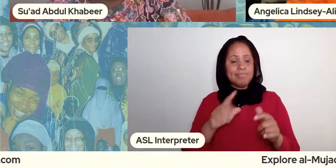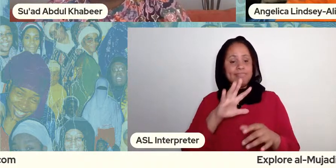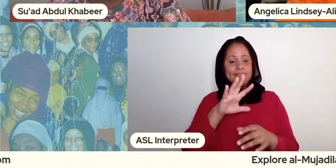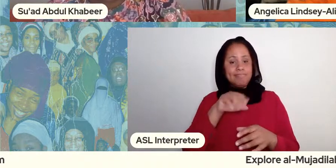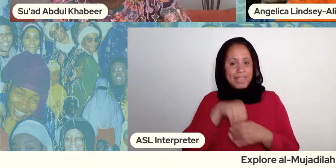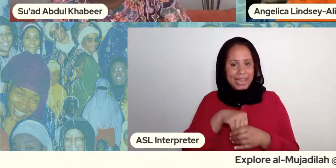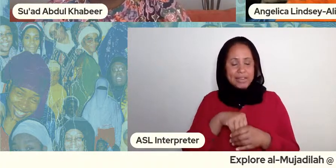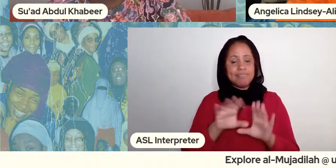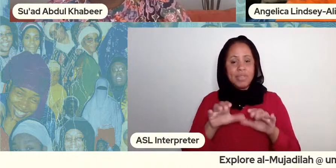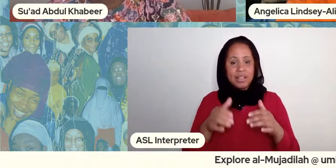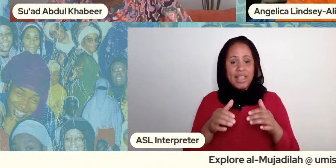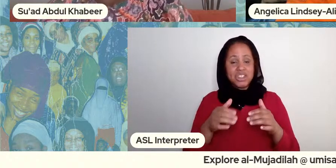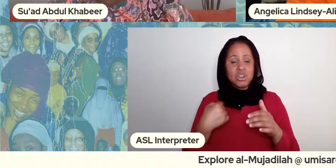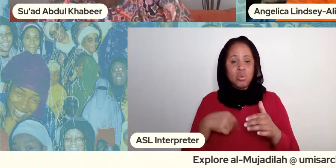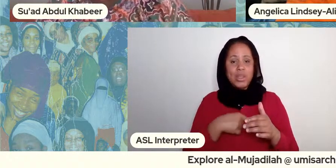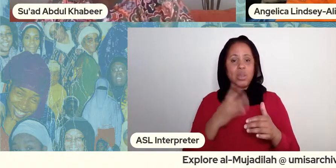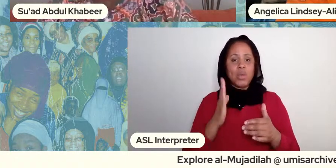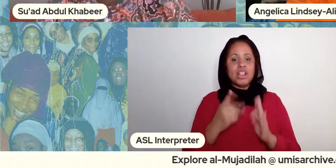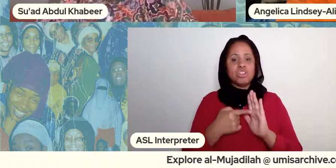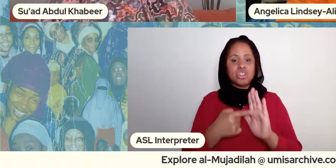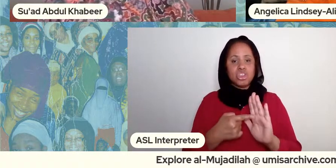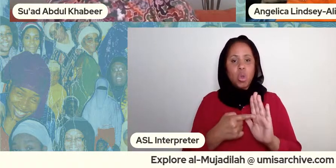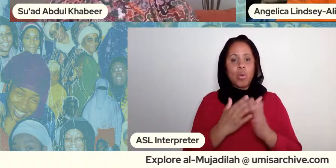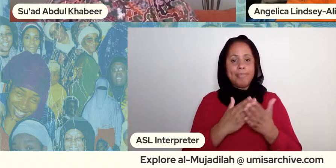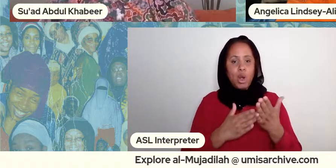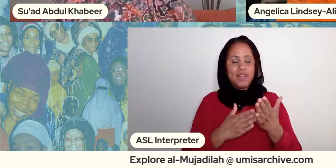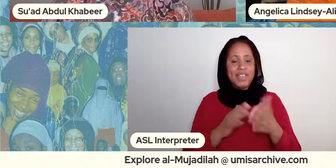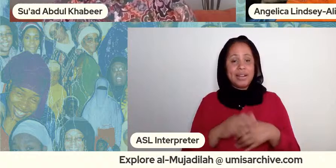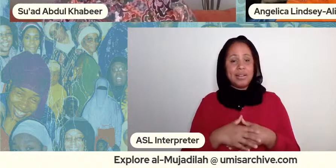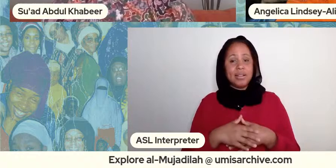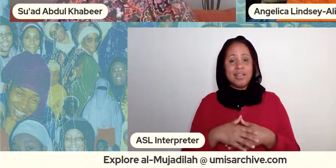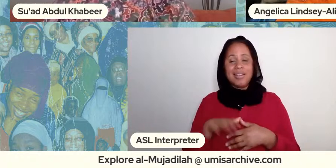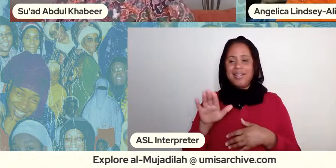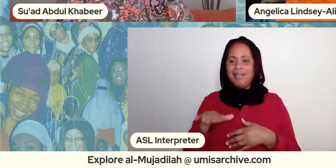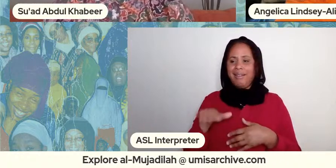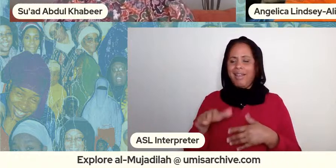a part of that and angelica you let me know what it what does it mean to be sistren you know and